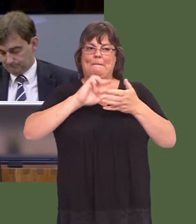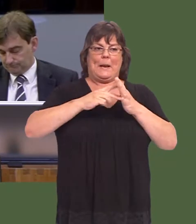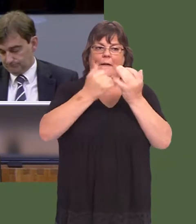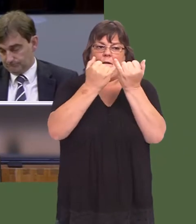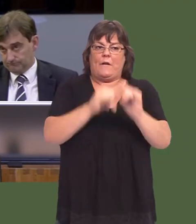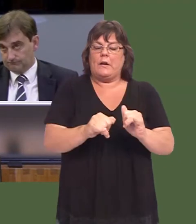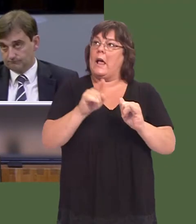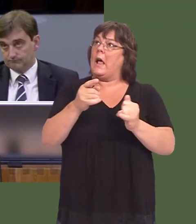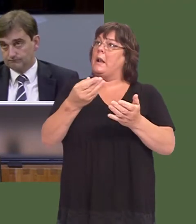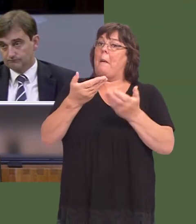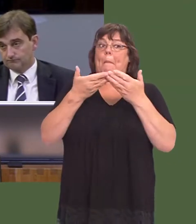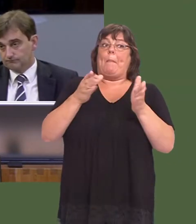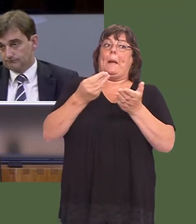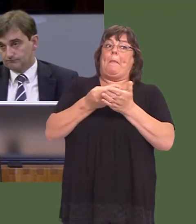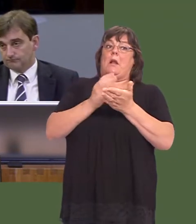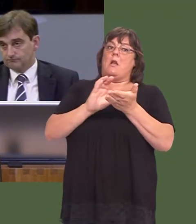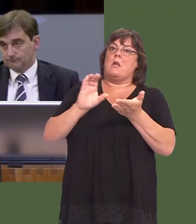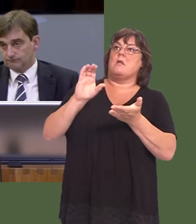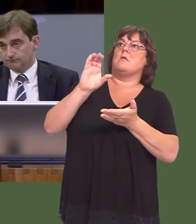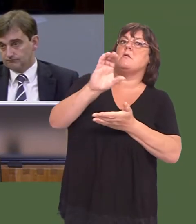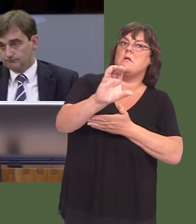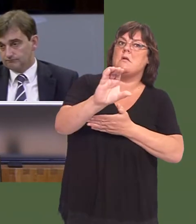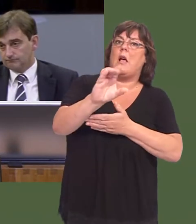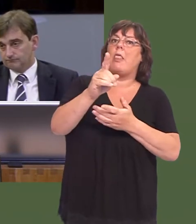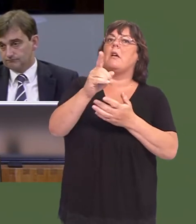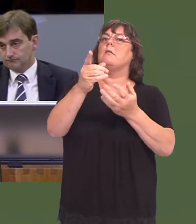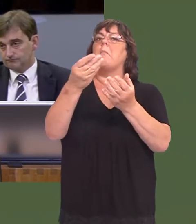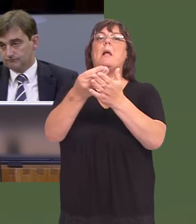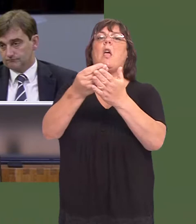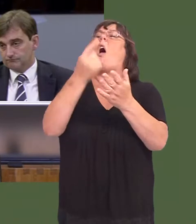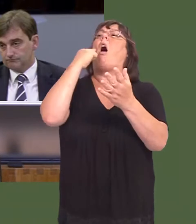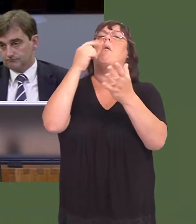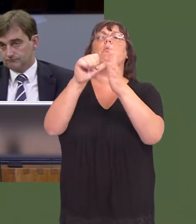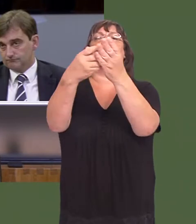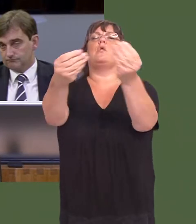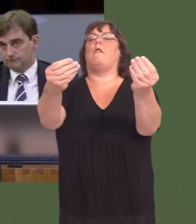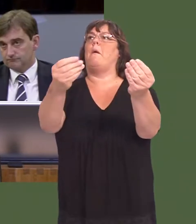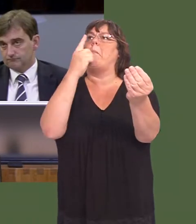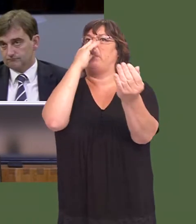and considerable sums of public money being put on the table and actually thinking the money will solve the problem.